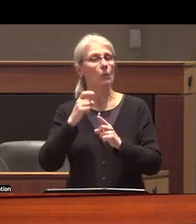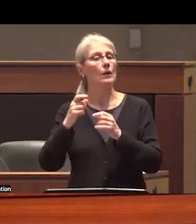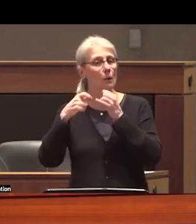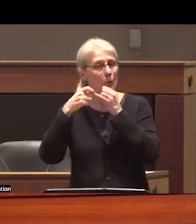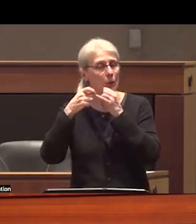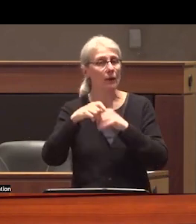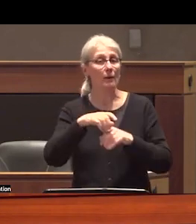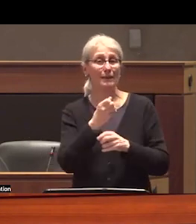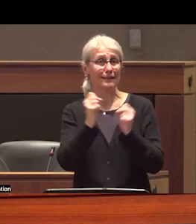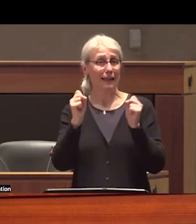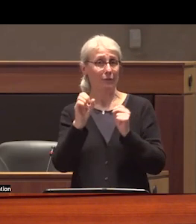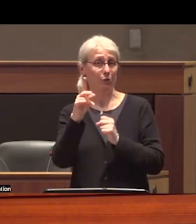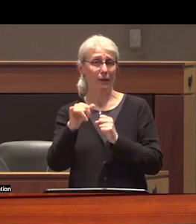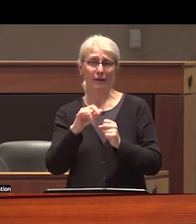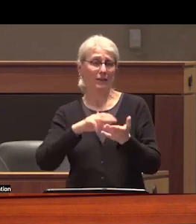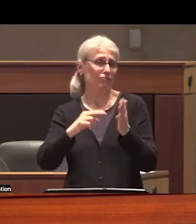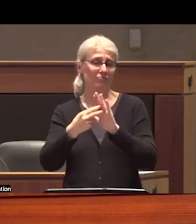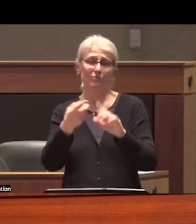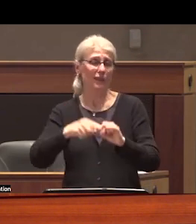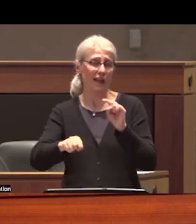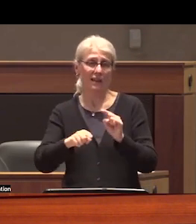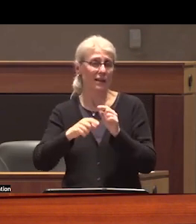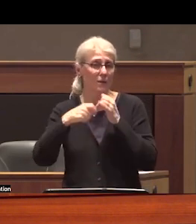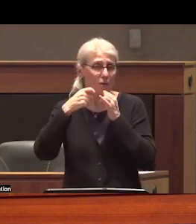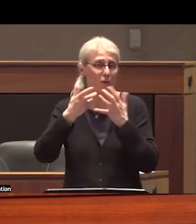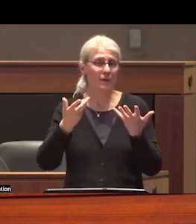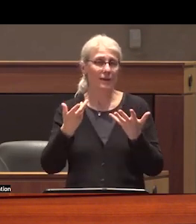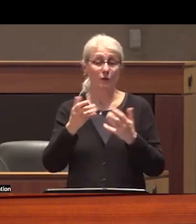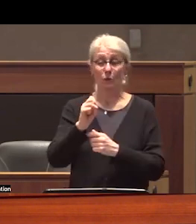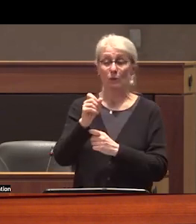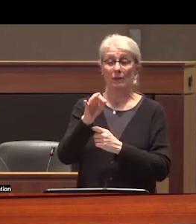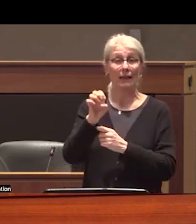excludes inhalation options and from day one safe supply has been Tethered to the constructs